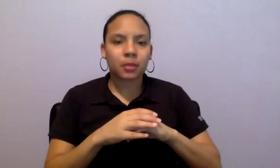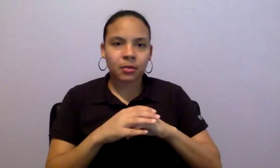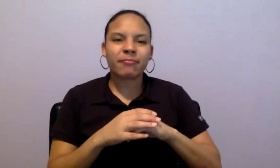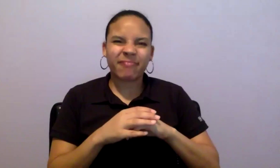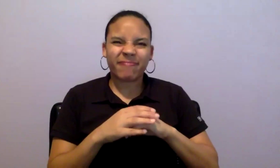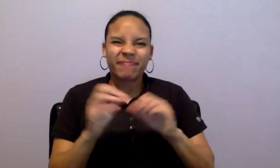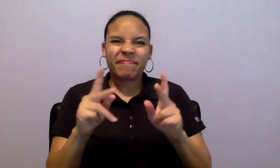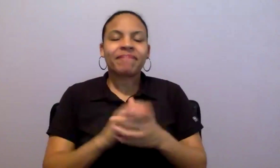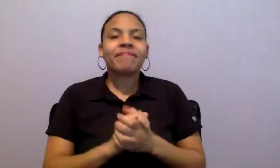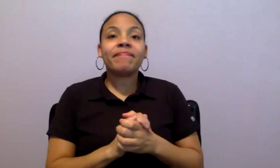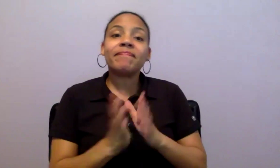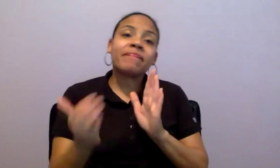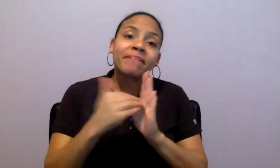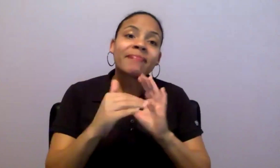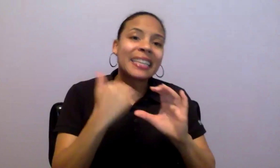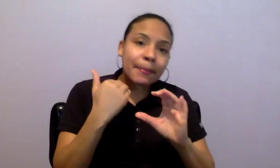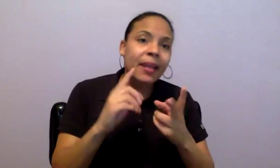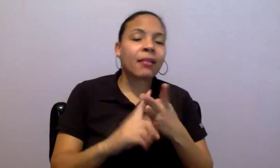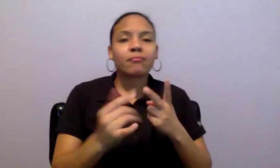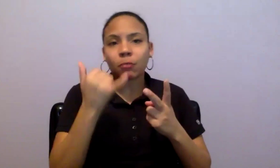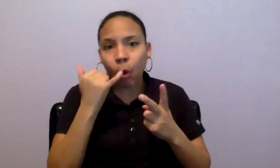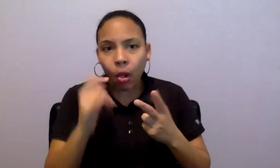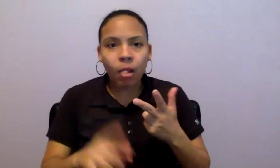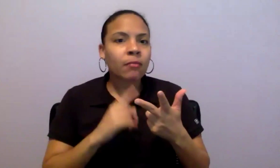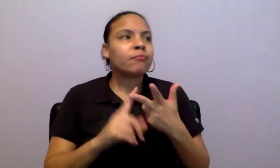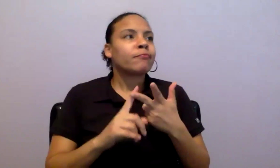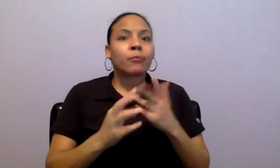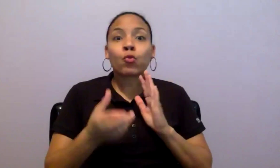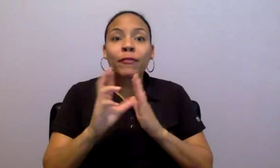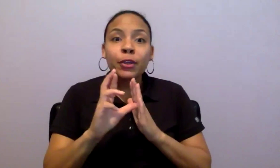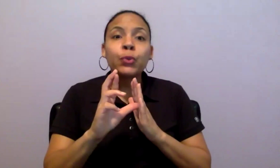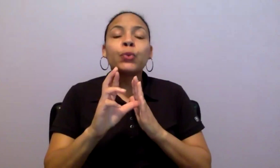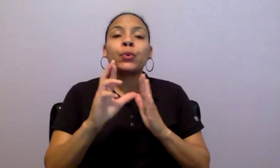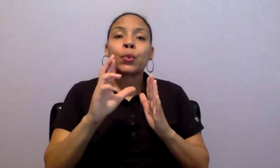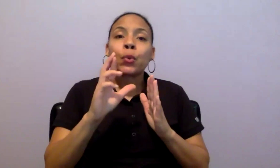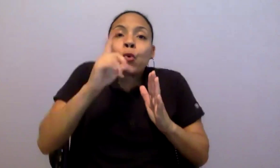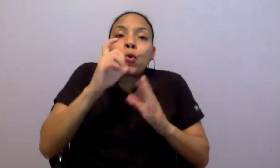phone call, we view what we have been granted in the last few years. This will be an available